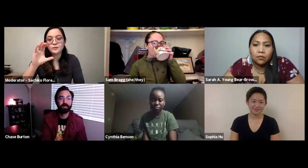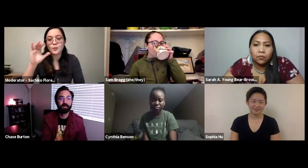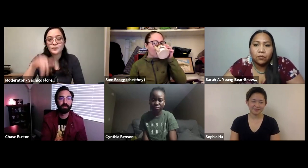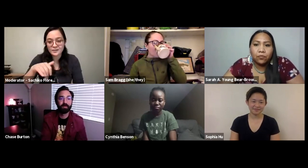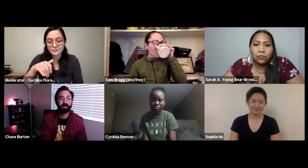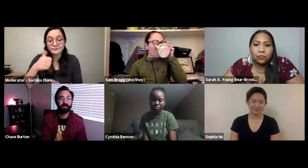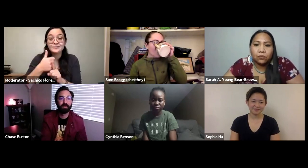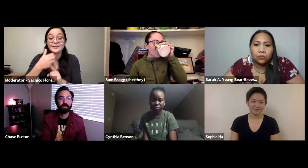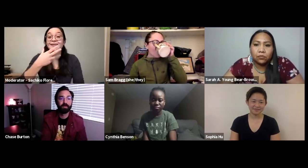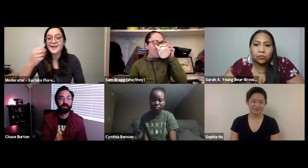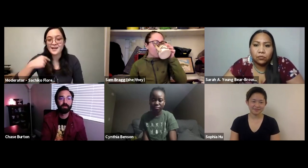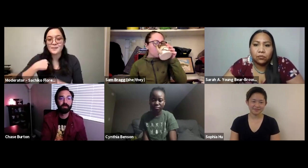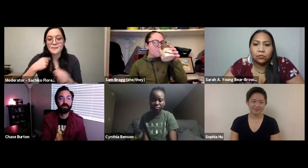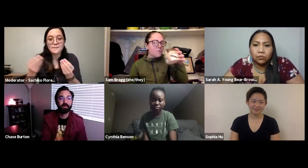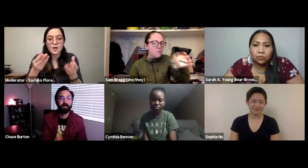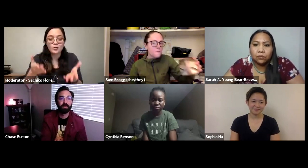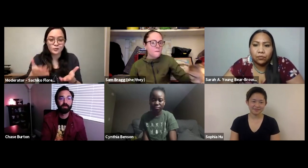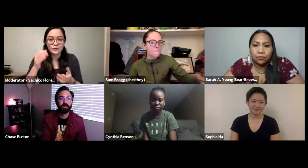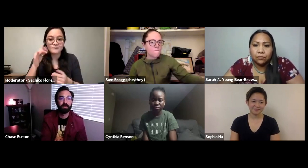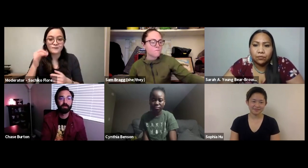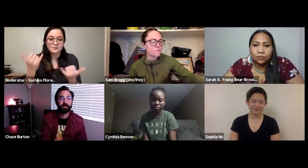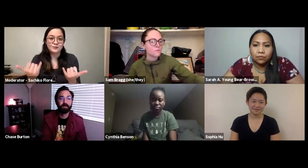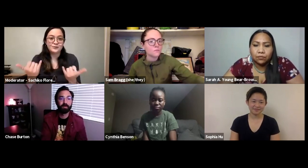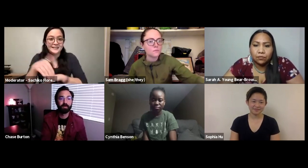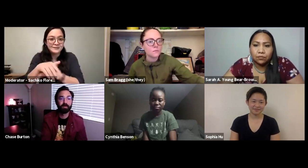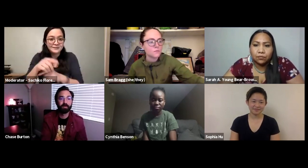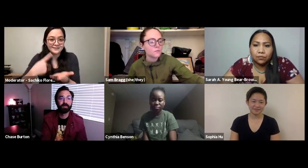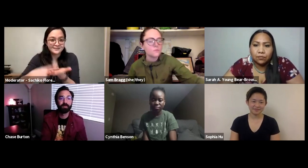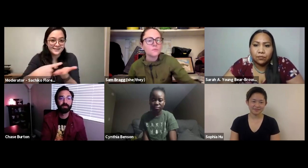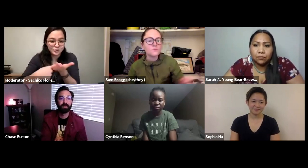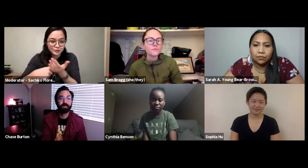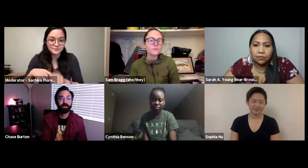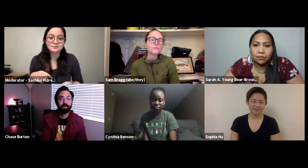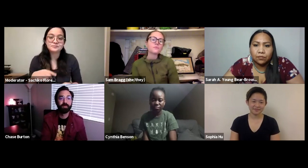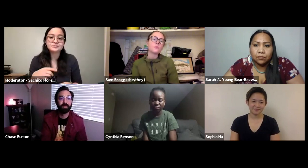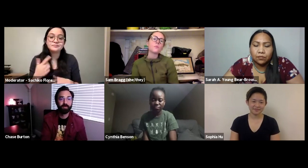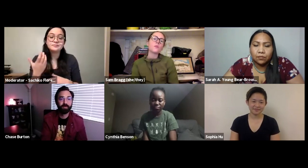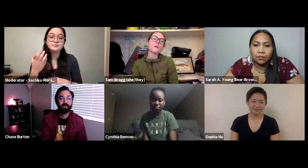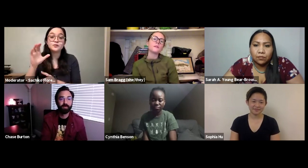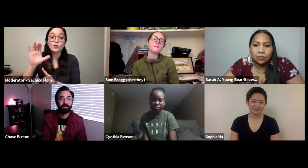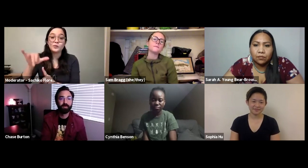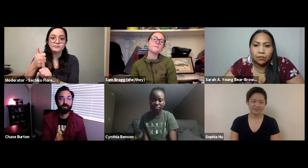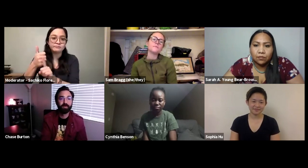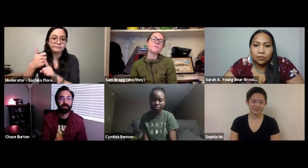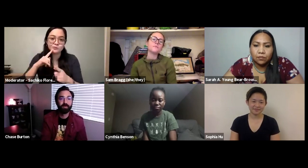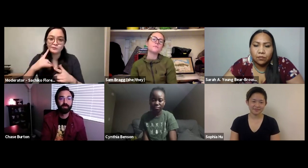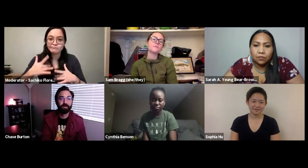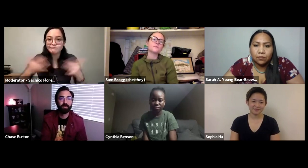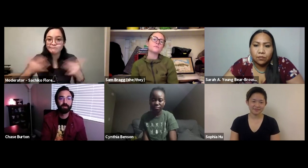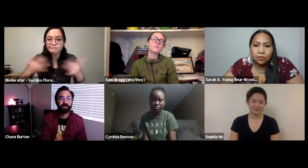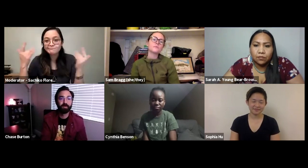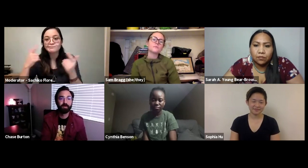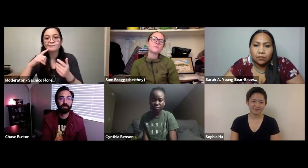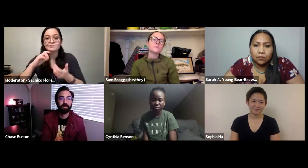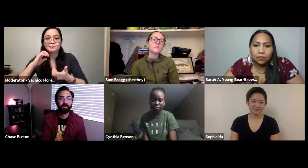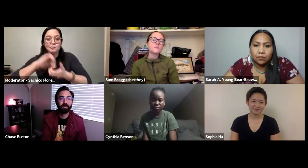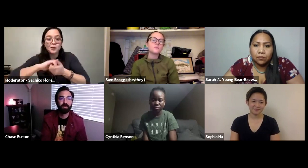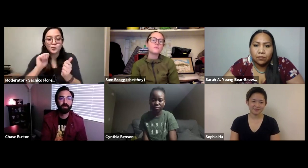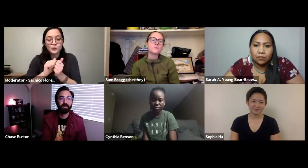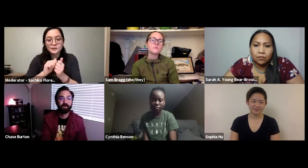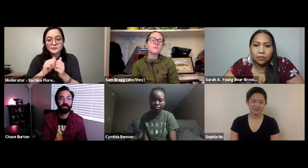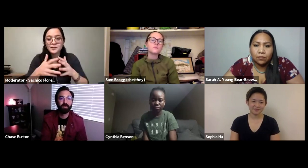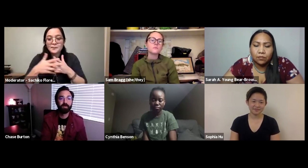Co-Founder of CorpsTHAT and I'm also the moderator for tonight's panel. CorpsTHAT is thrilled